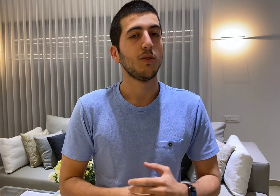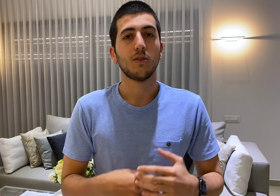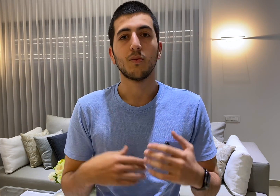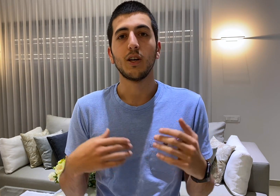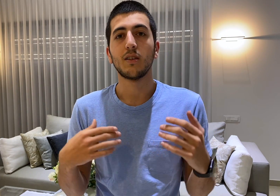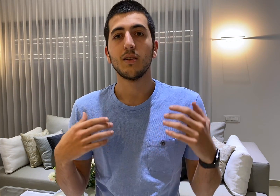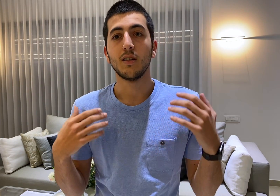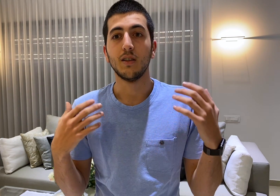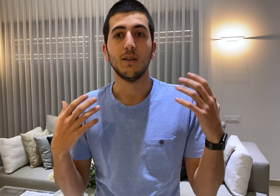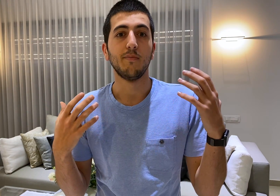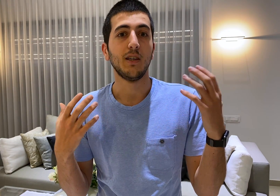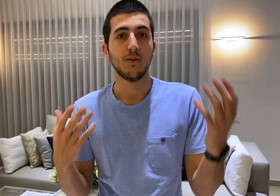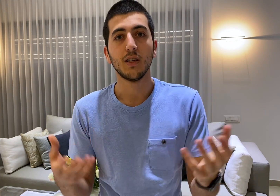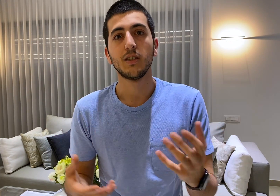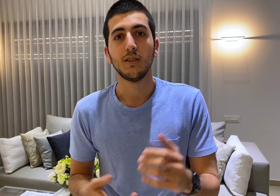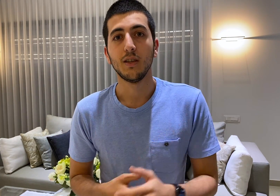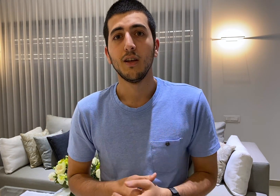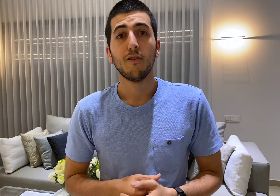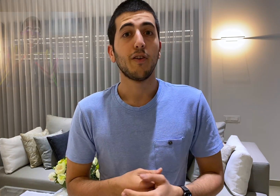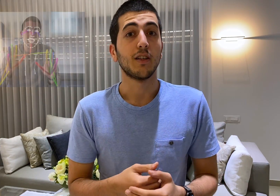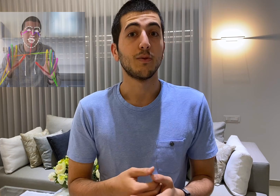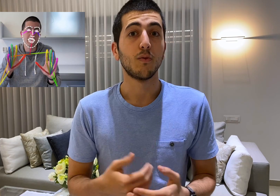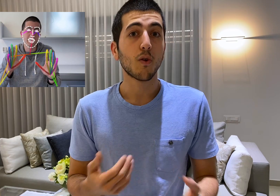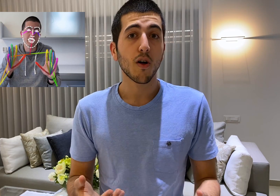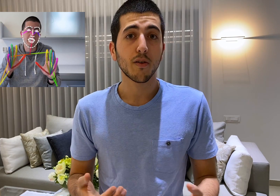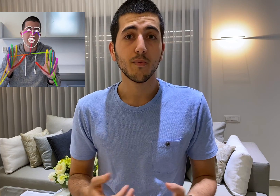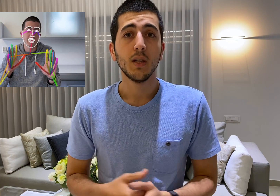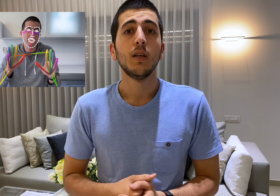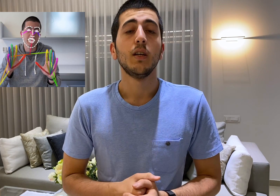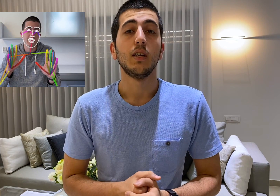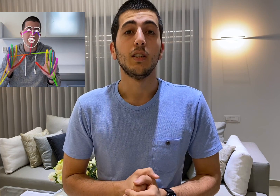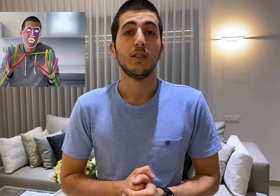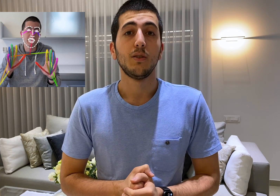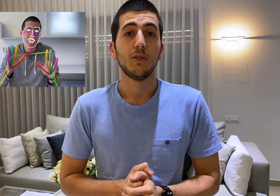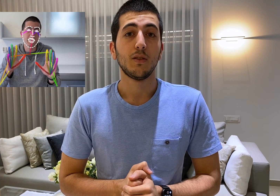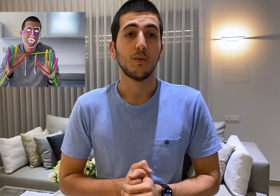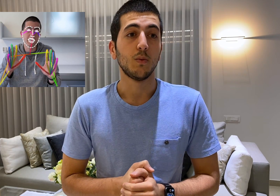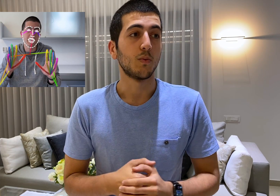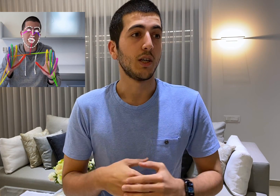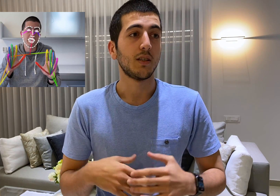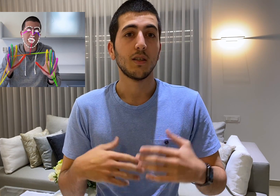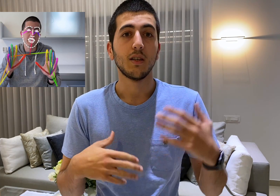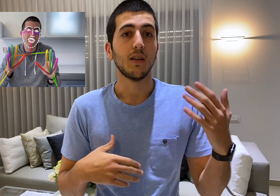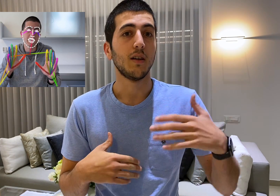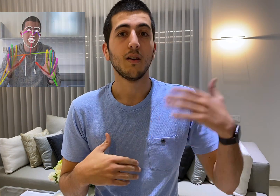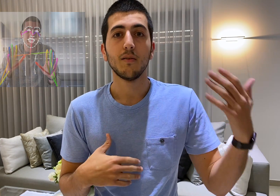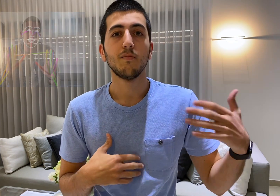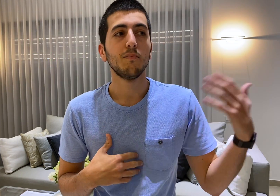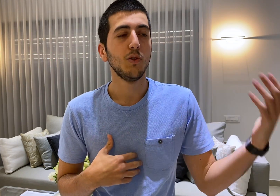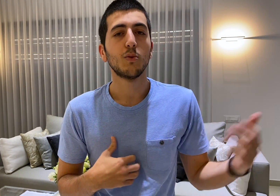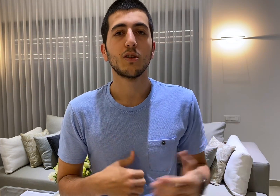need to write a utility file to draw them and you need to write numerous